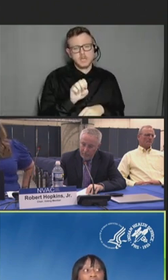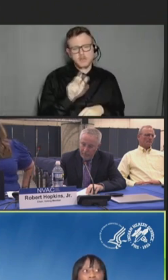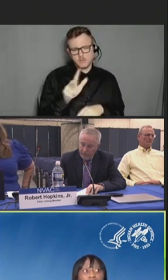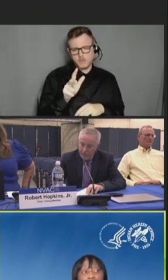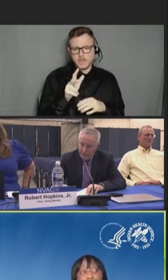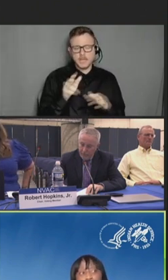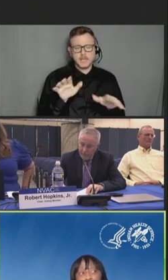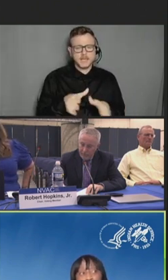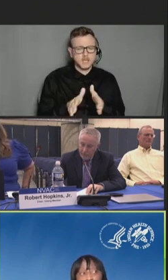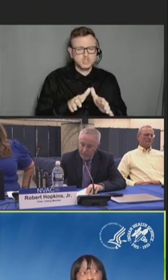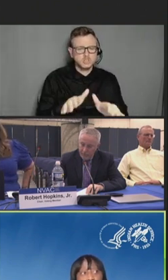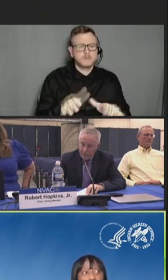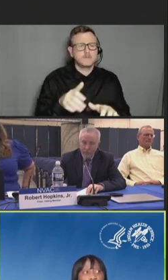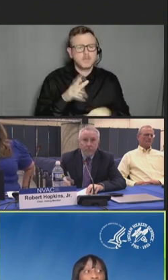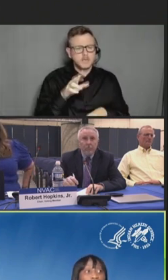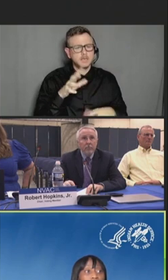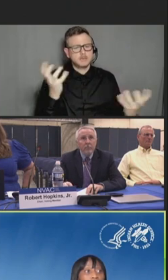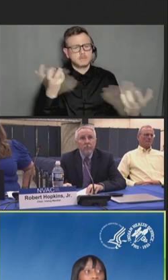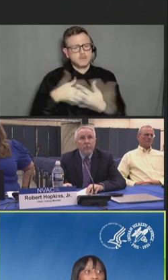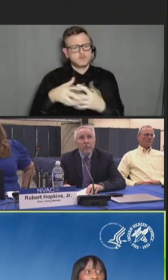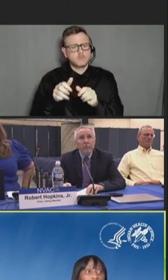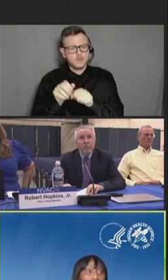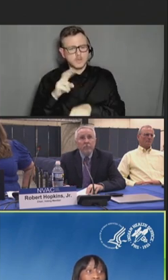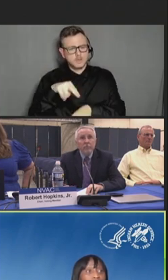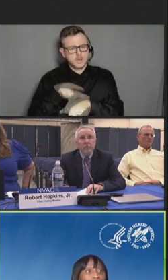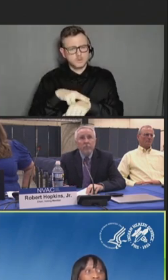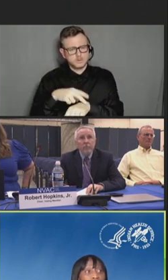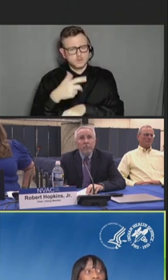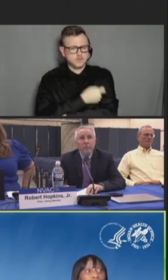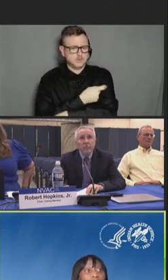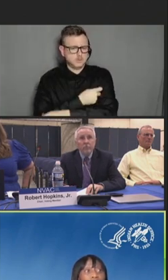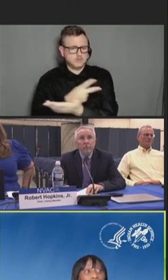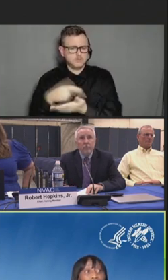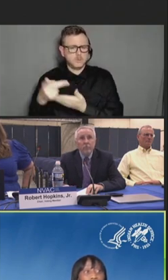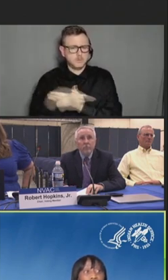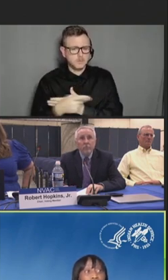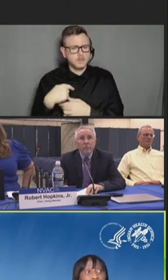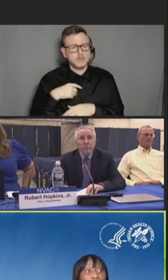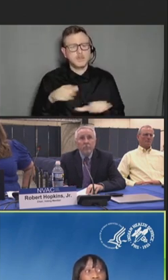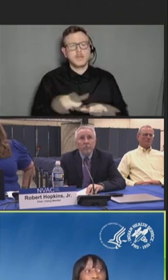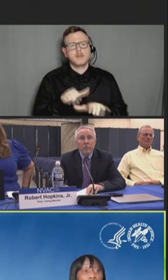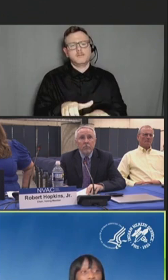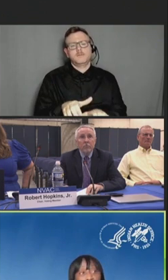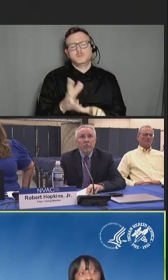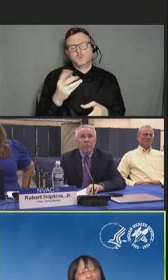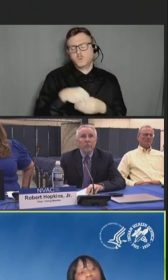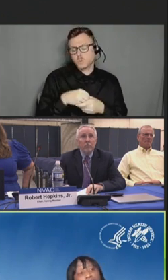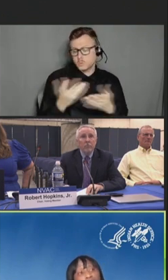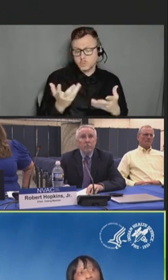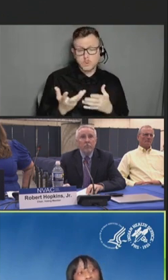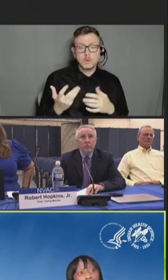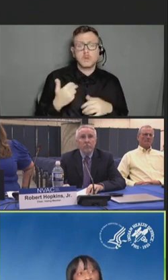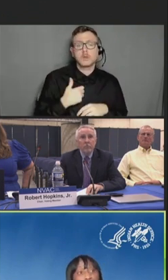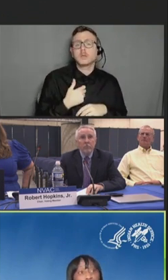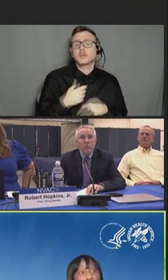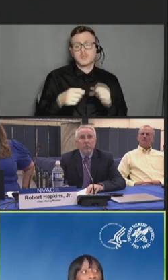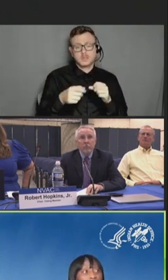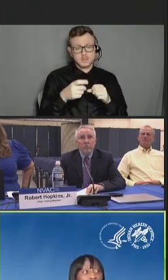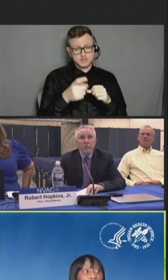the National Immunization Program. The efforts around this initiative include extensive stakeholder engagement, collaboration,